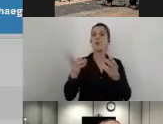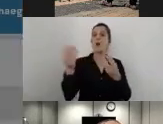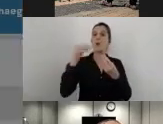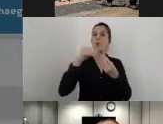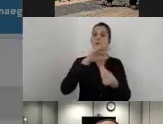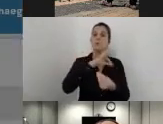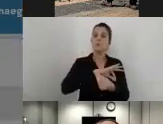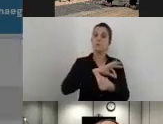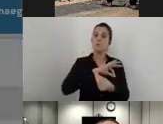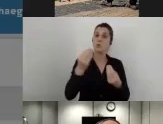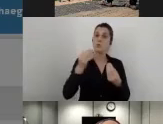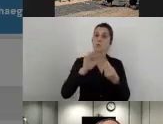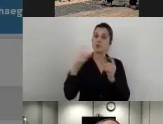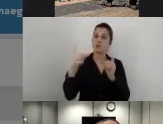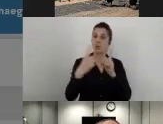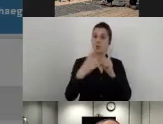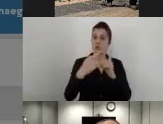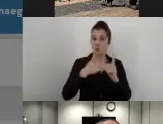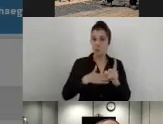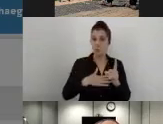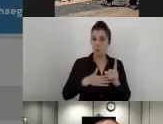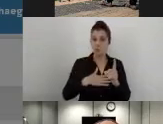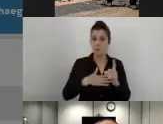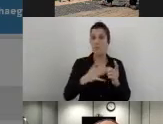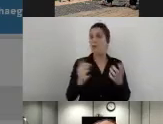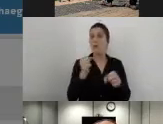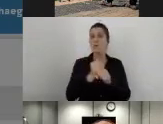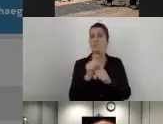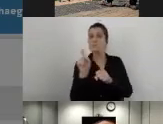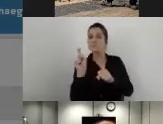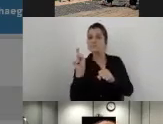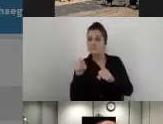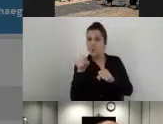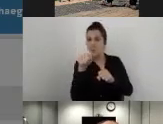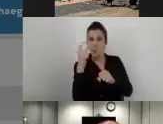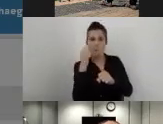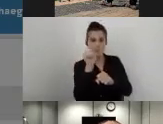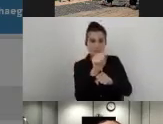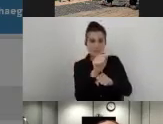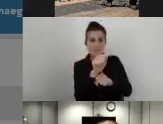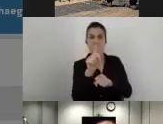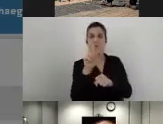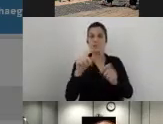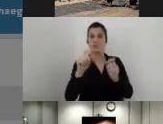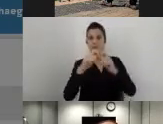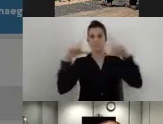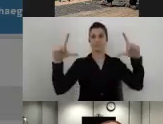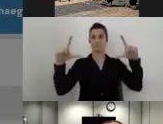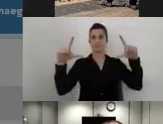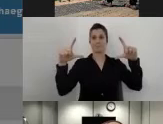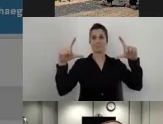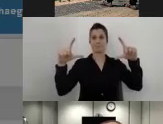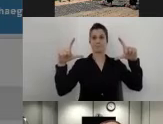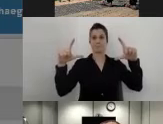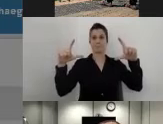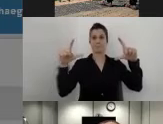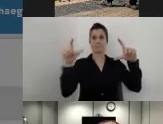I do it by clicking this button then I have this popup window that is opening. The first step would be to